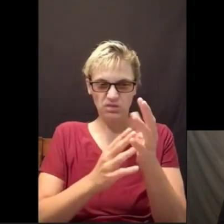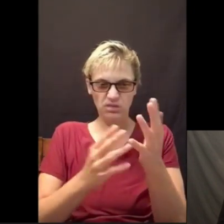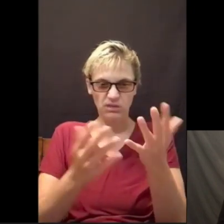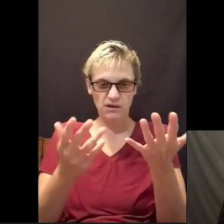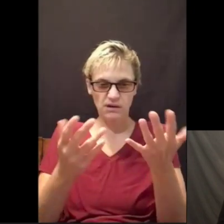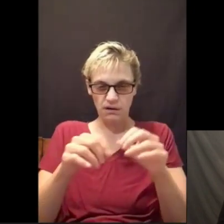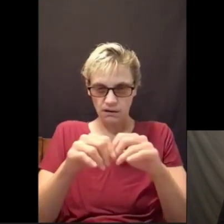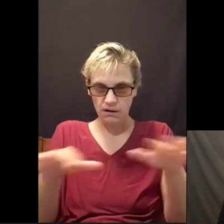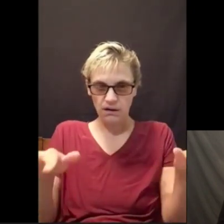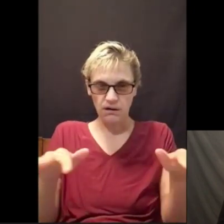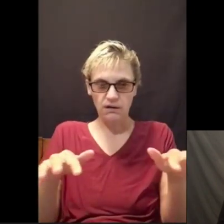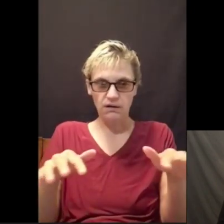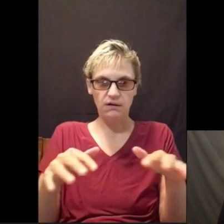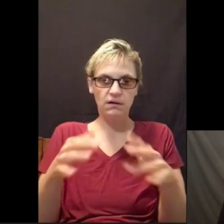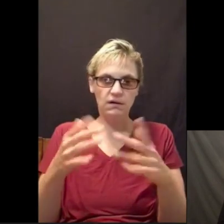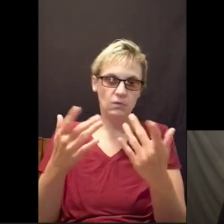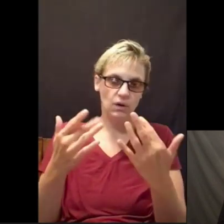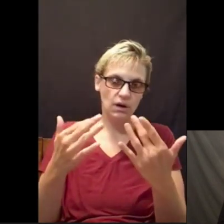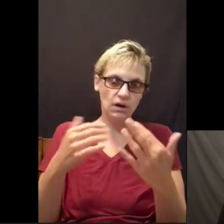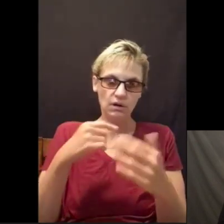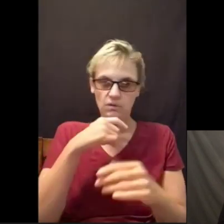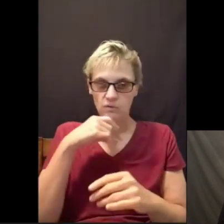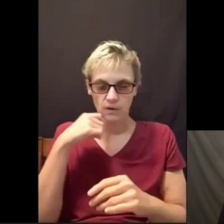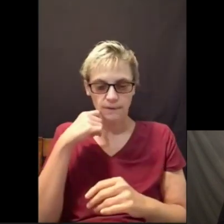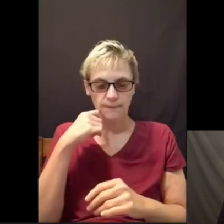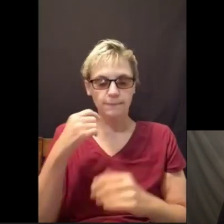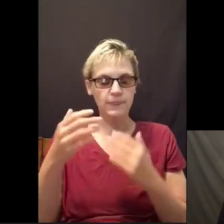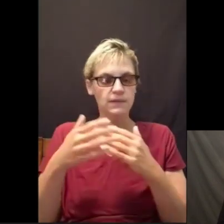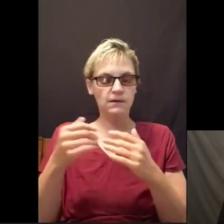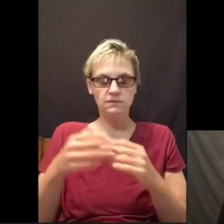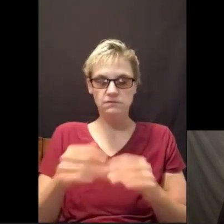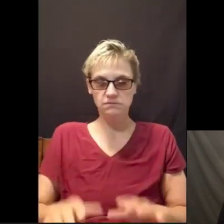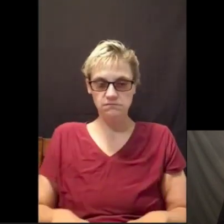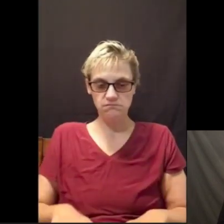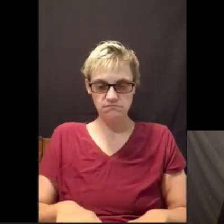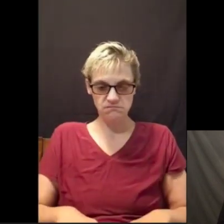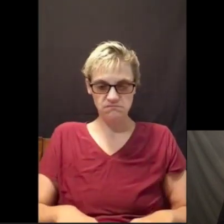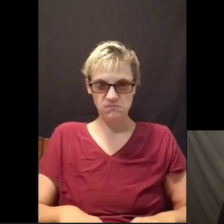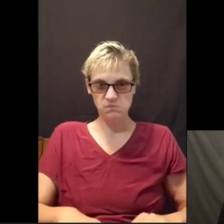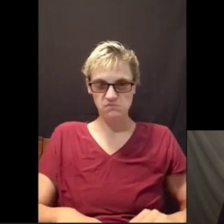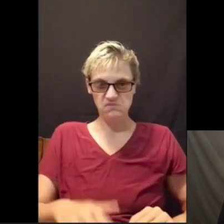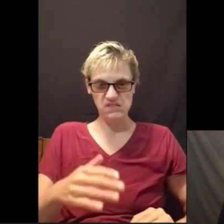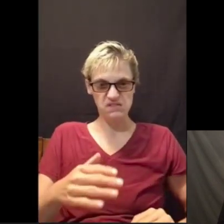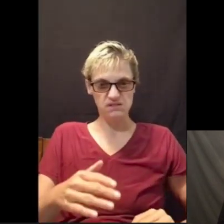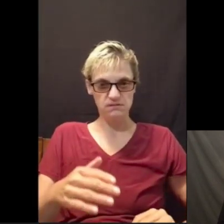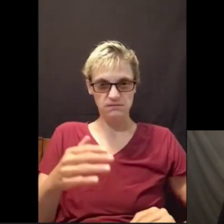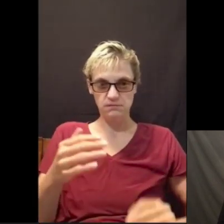You get paint all over you, you can make a mess. You have to wait for them to dry.